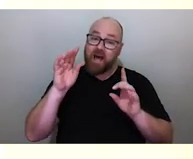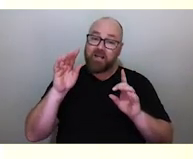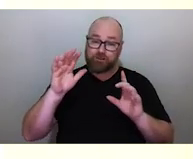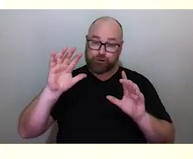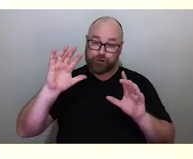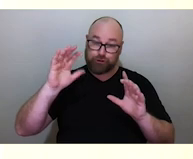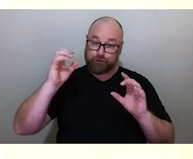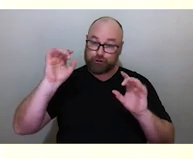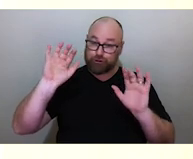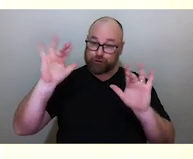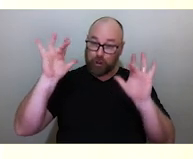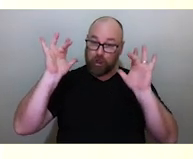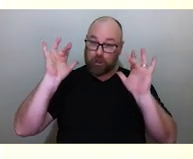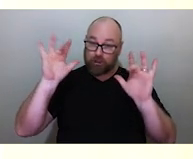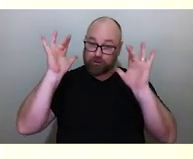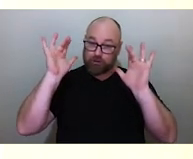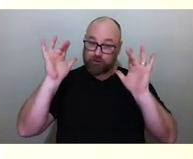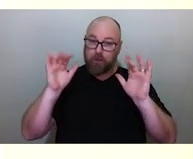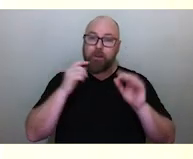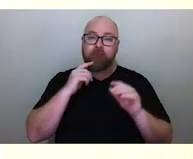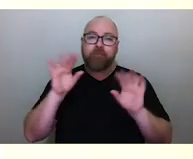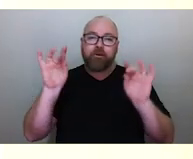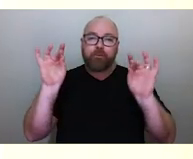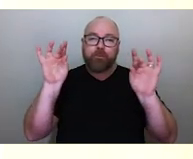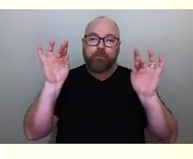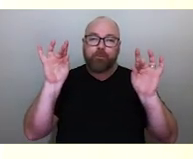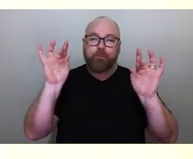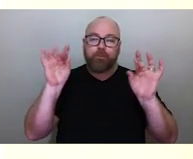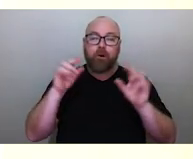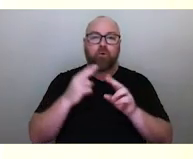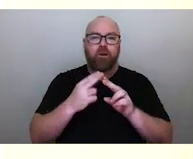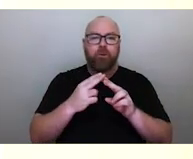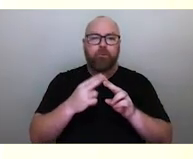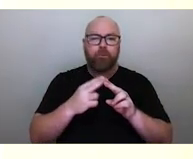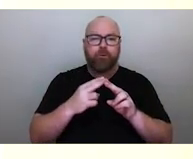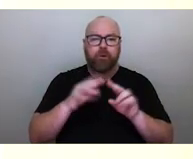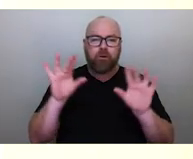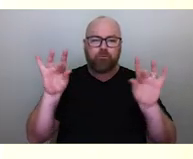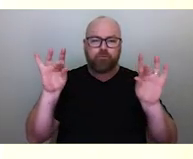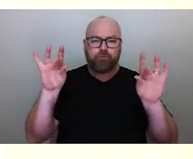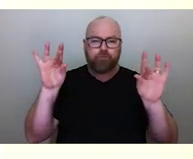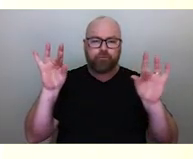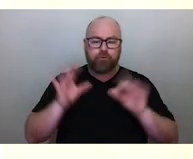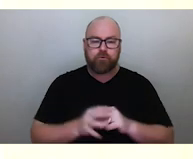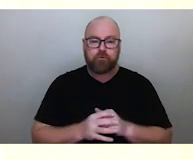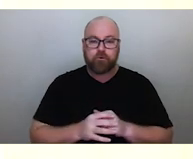But you'll also notice they're twinkling very, very quickly, even though at the ground level there's no air moving.